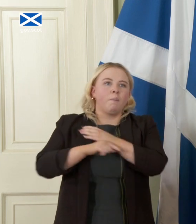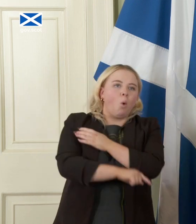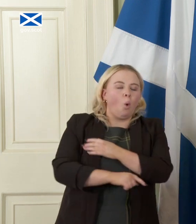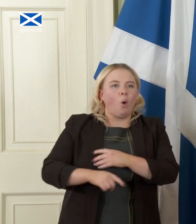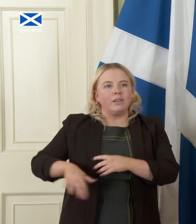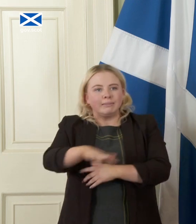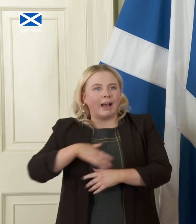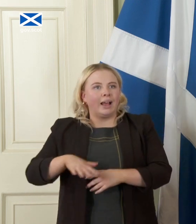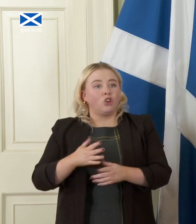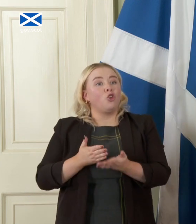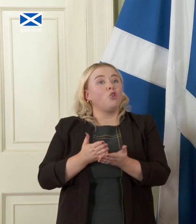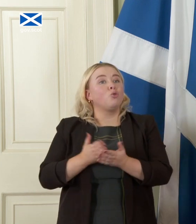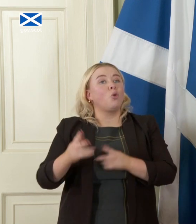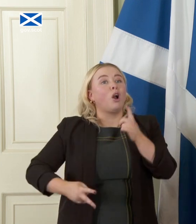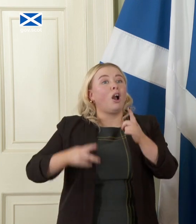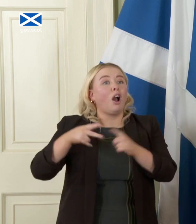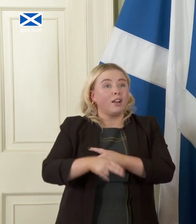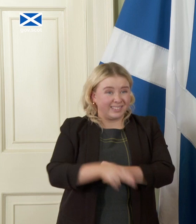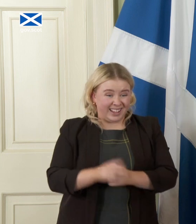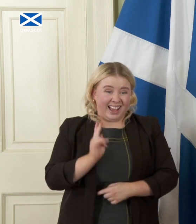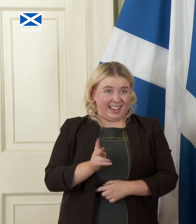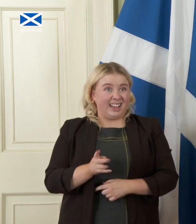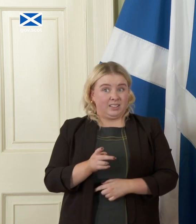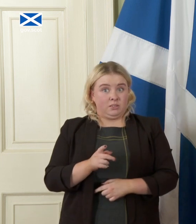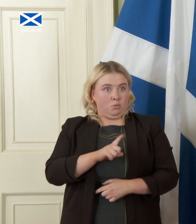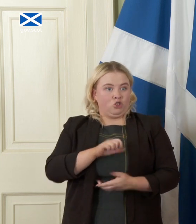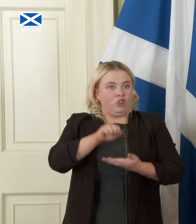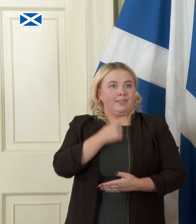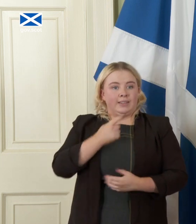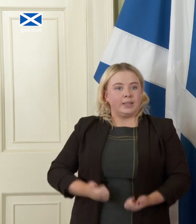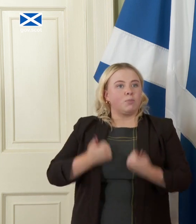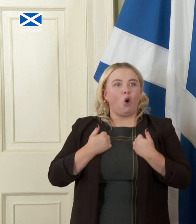just said this morning are coming down the track so these are about choices you're absolutely right